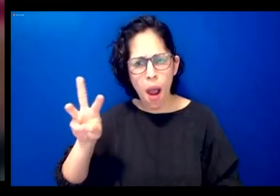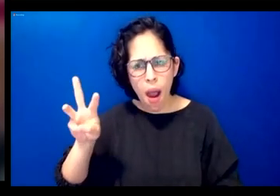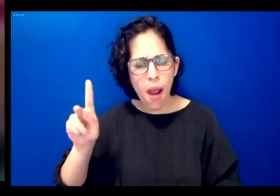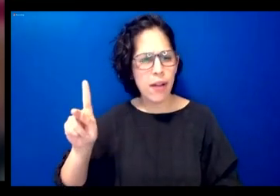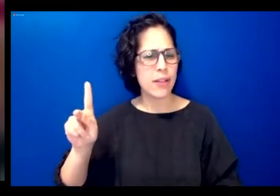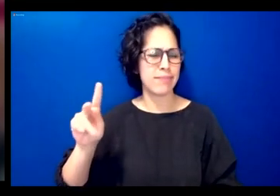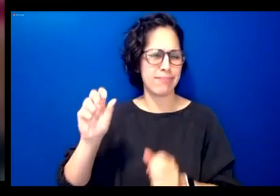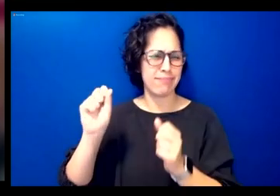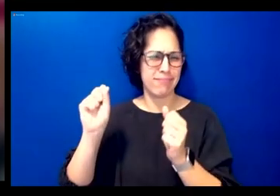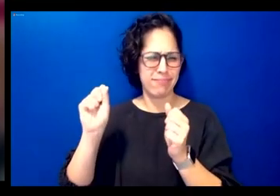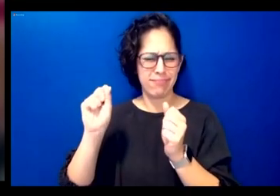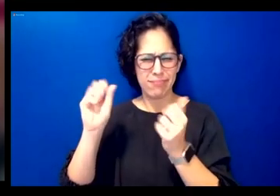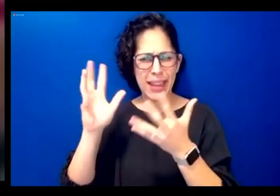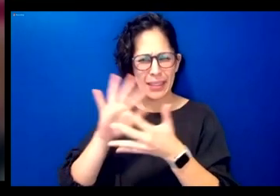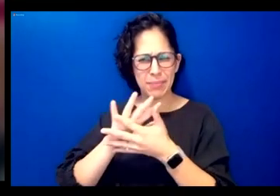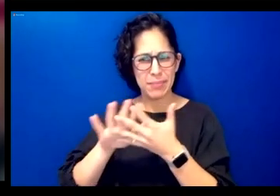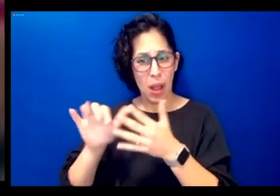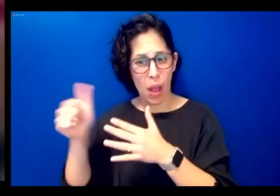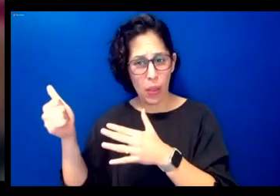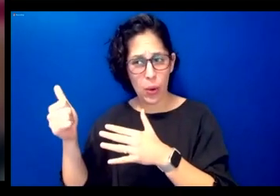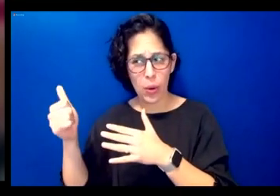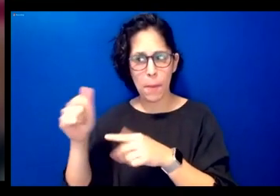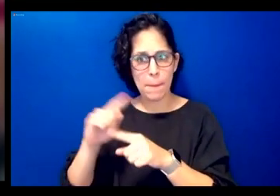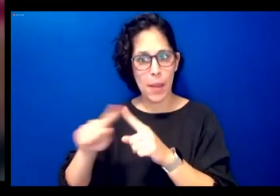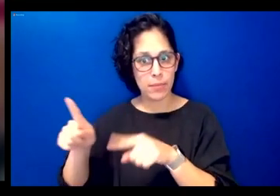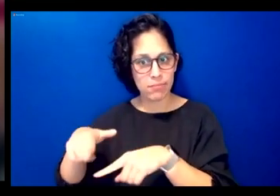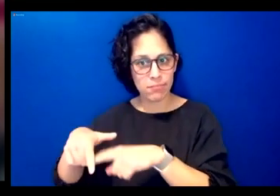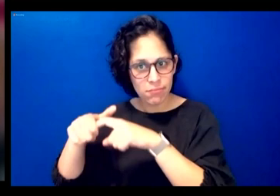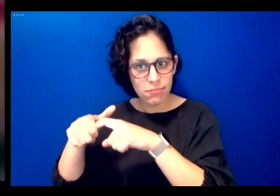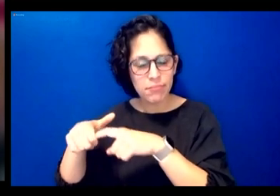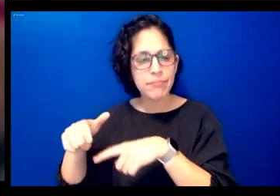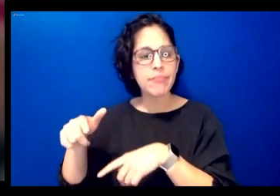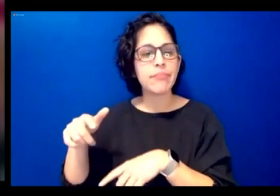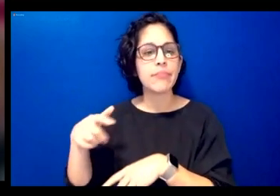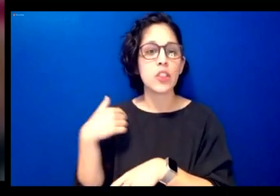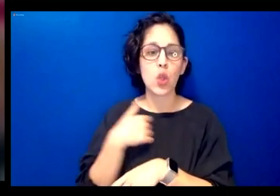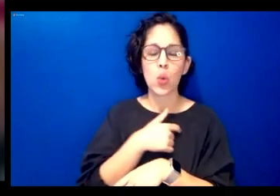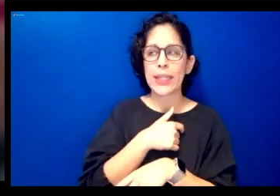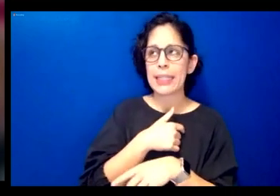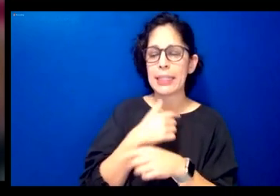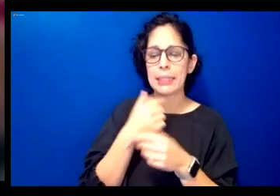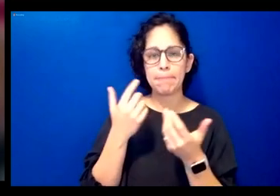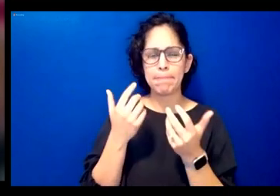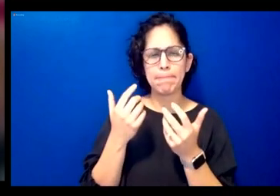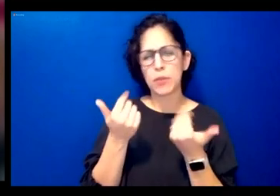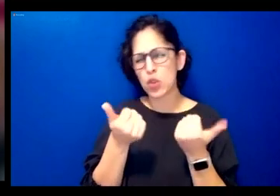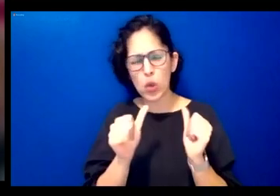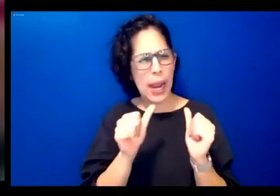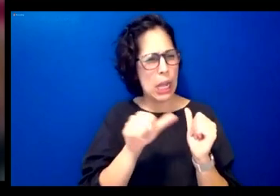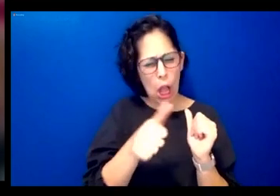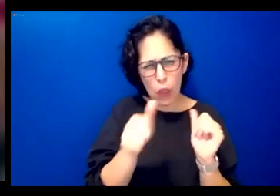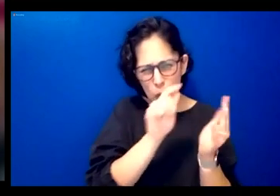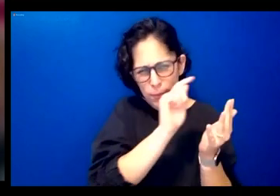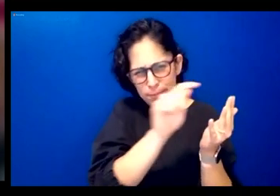really doing that at that point so we examined um you know other possibilities one was even